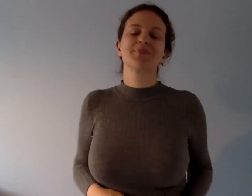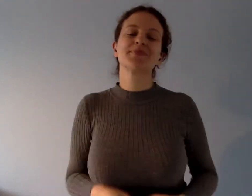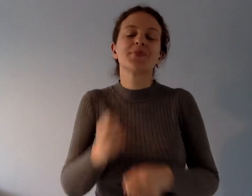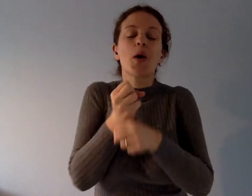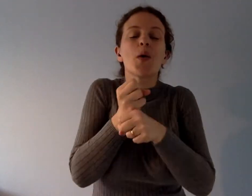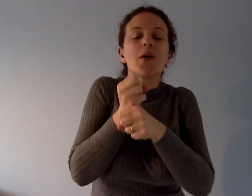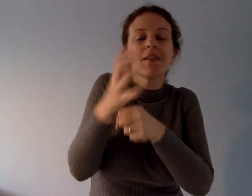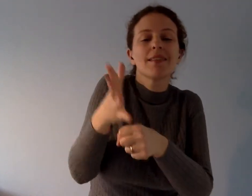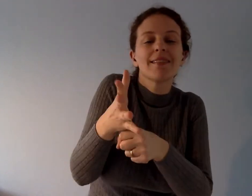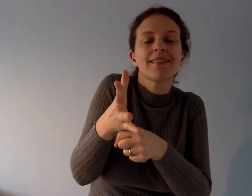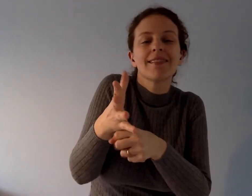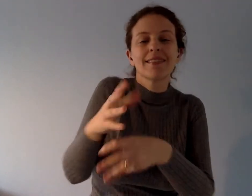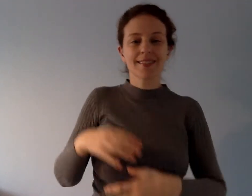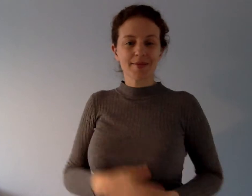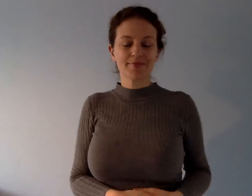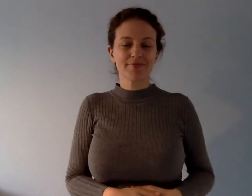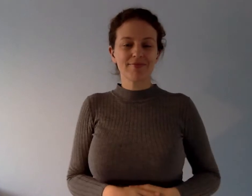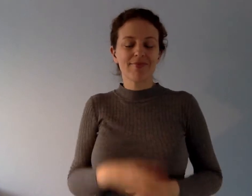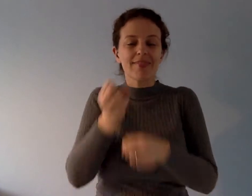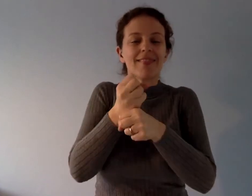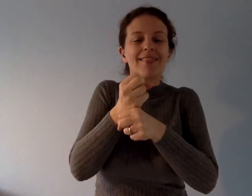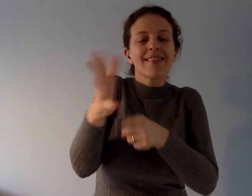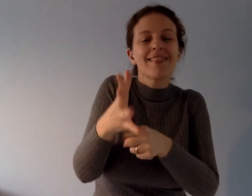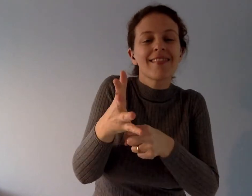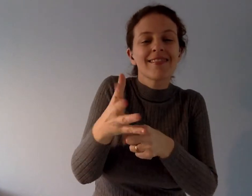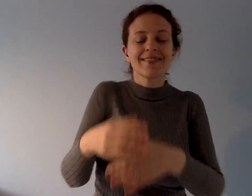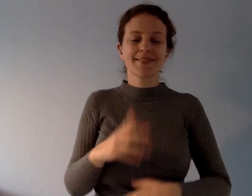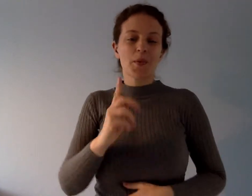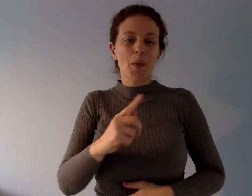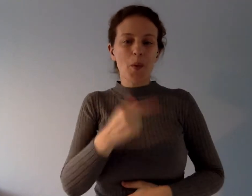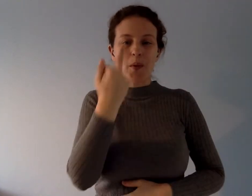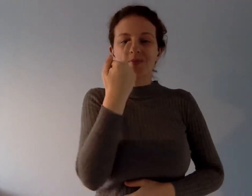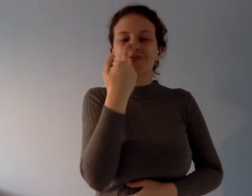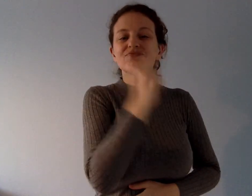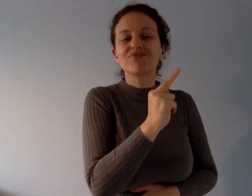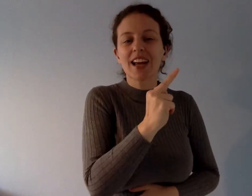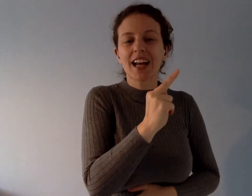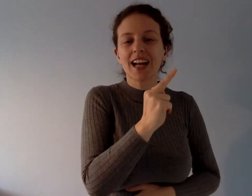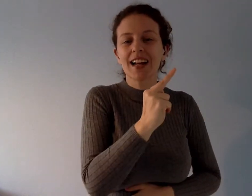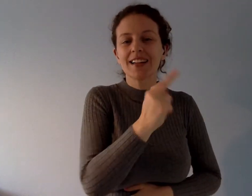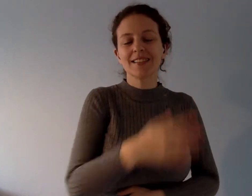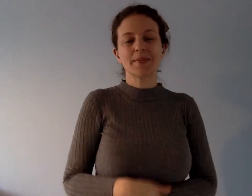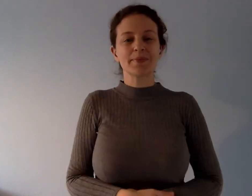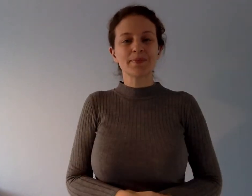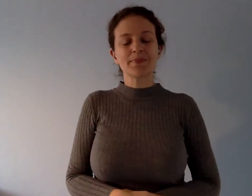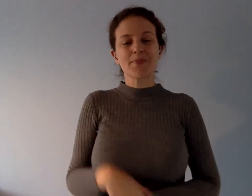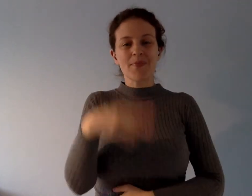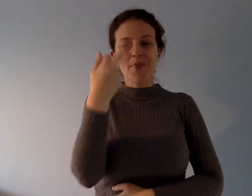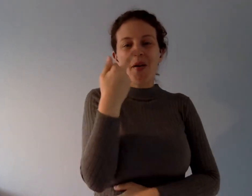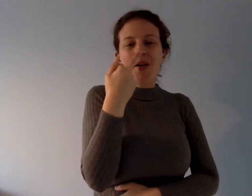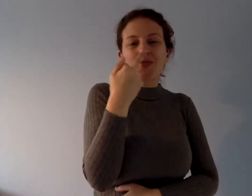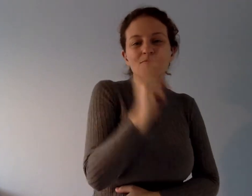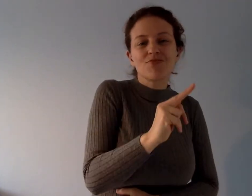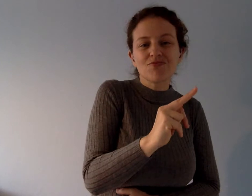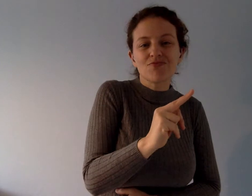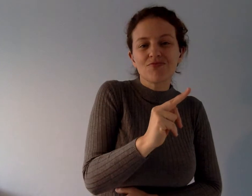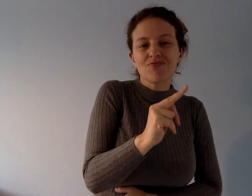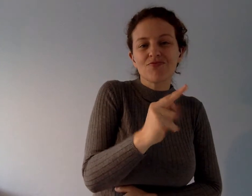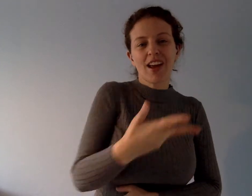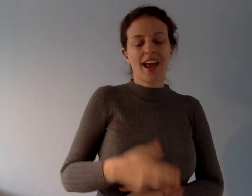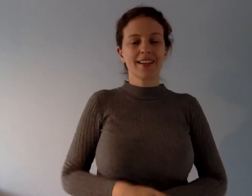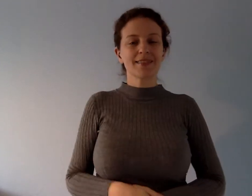WINDING a PERSON UP or TRICK